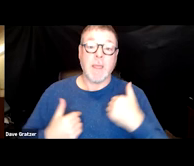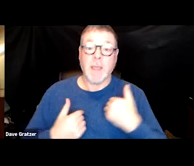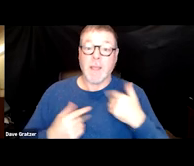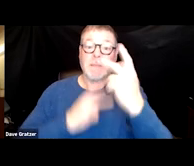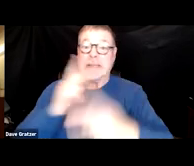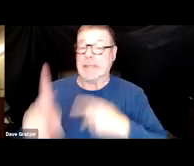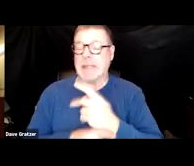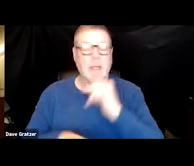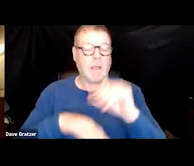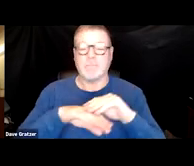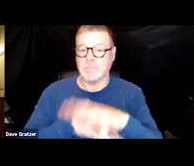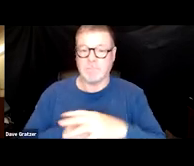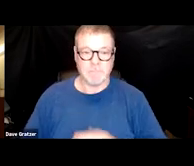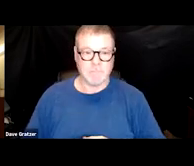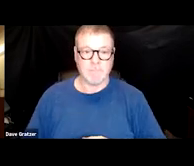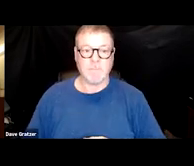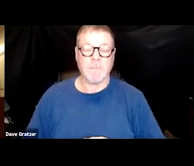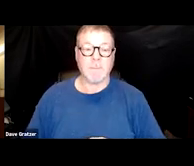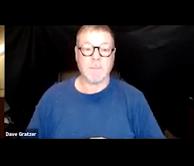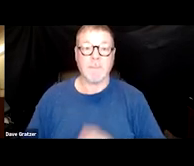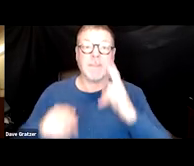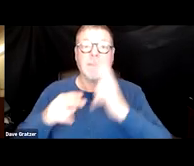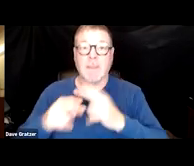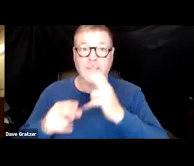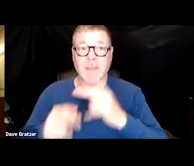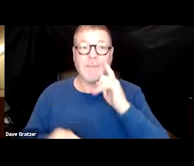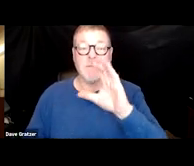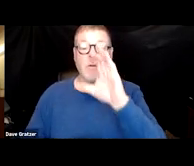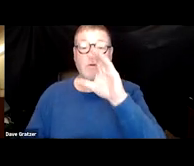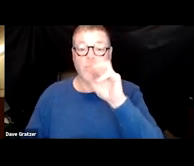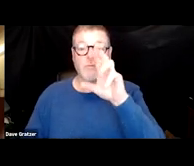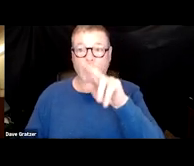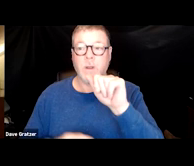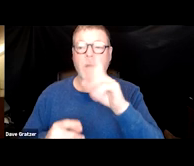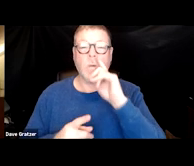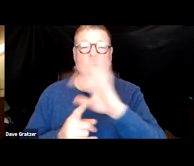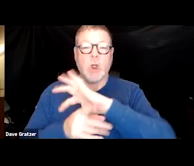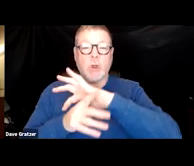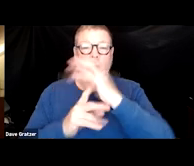are affected. It's named for the corona-like or crown-like appearance of the virus.